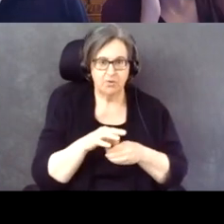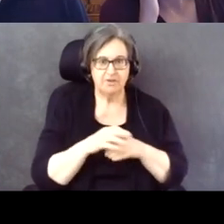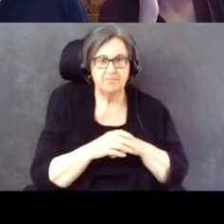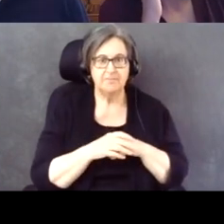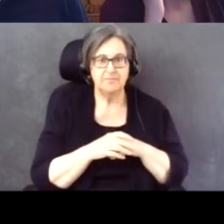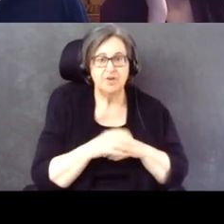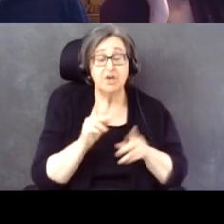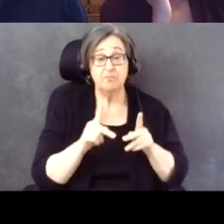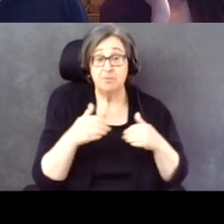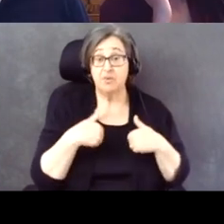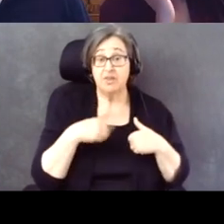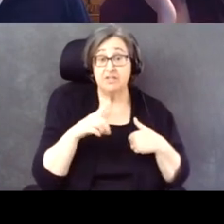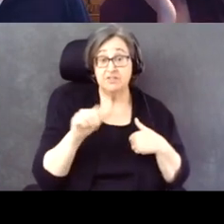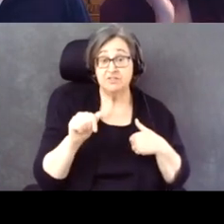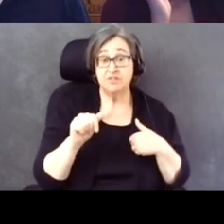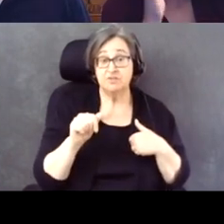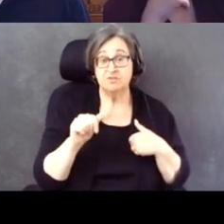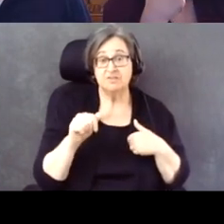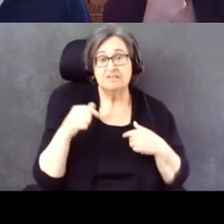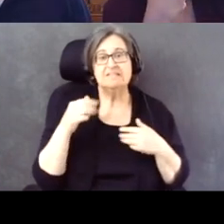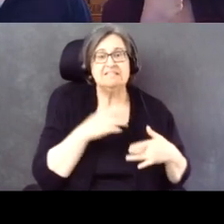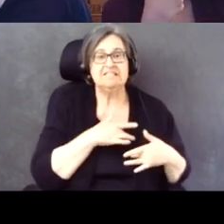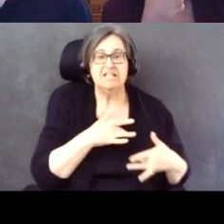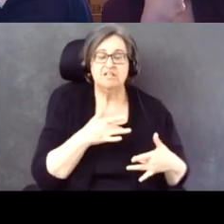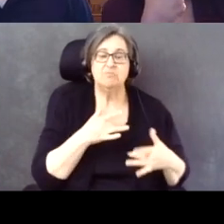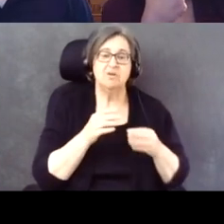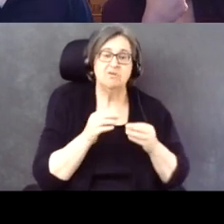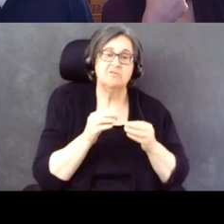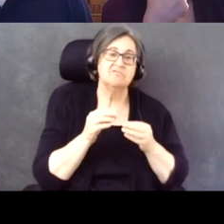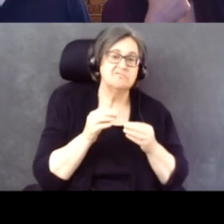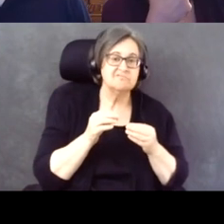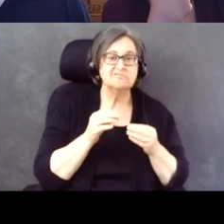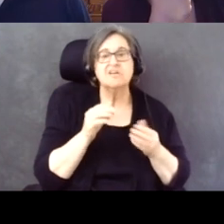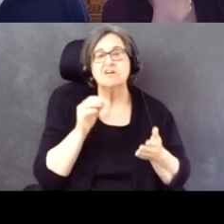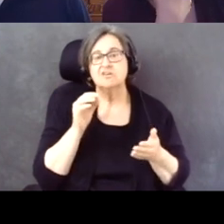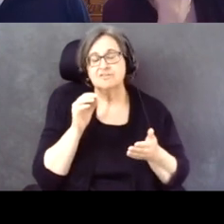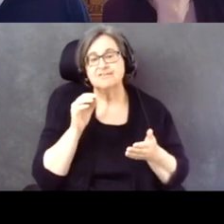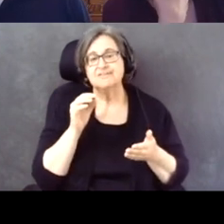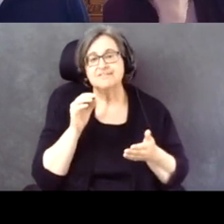here. People with disabilities are historically more likely than those without disabilities to vote by mail.